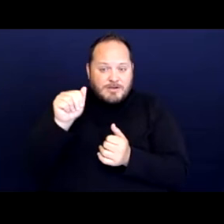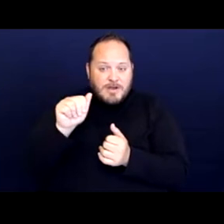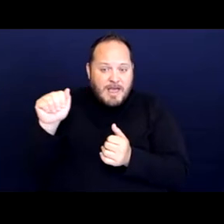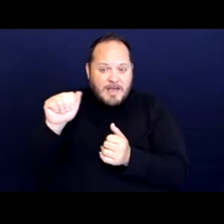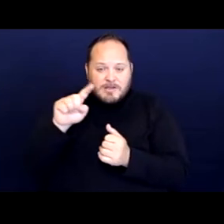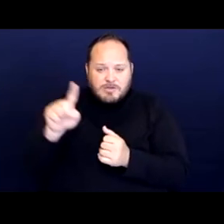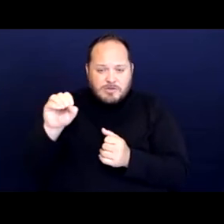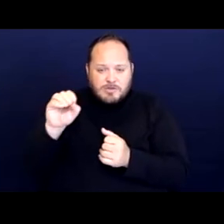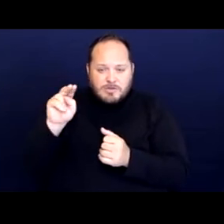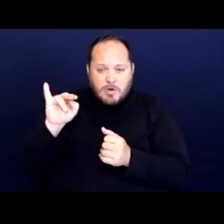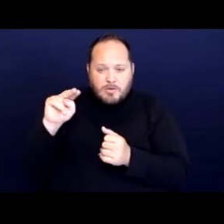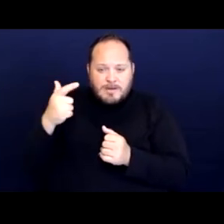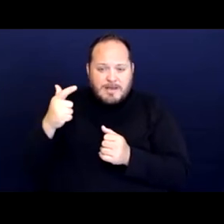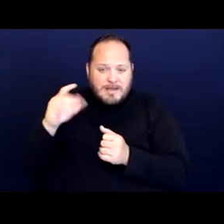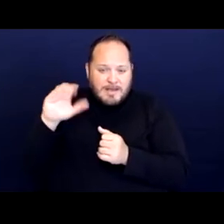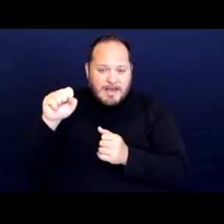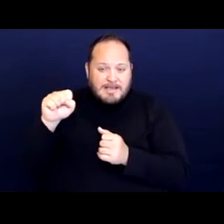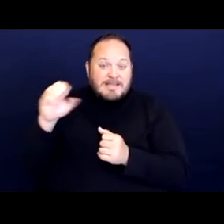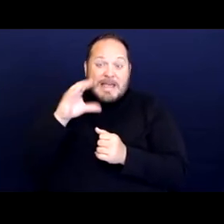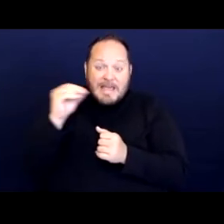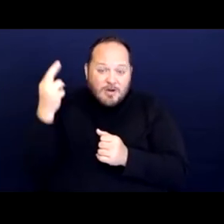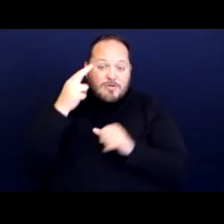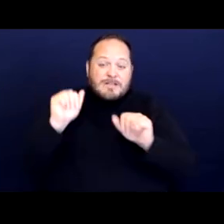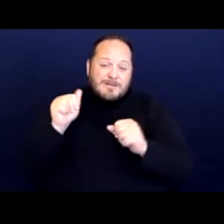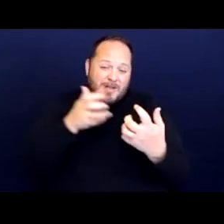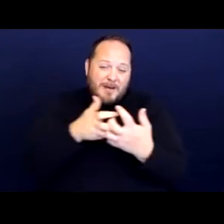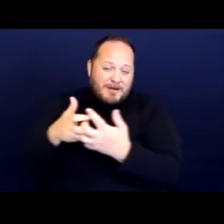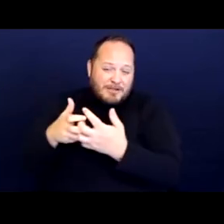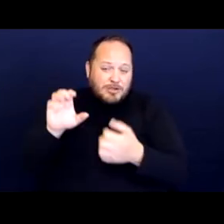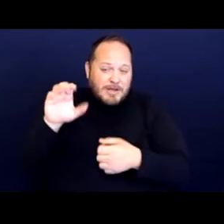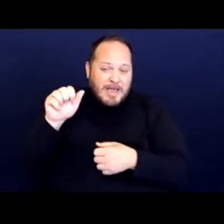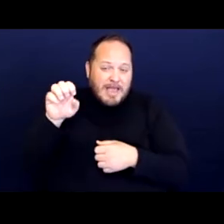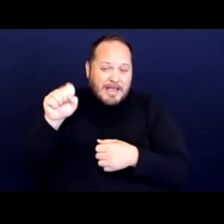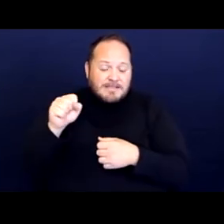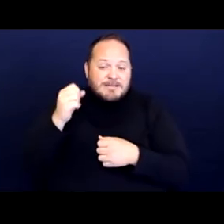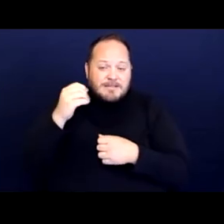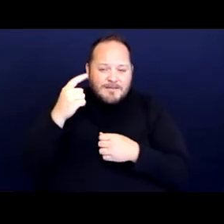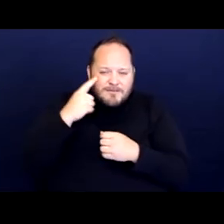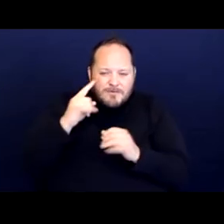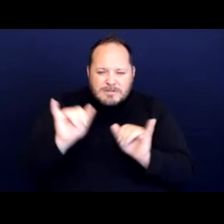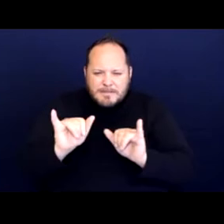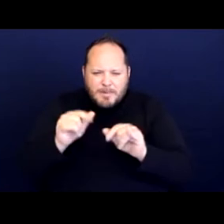and reasonable accommodation cases for similar arguments in this context.